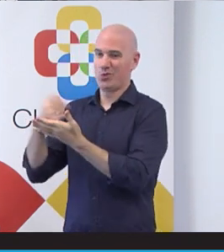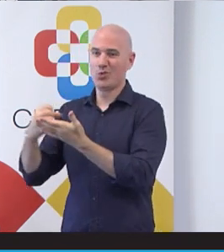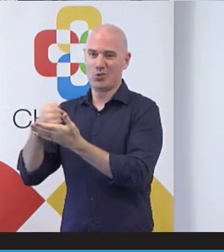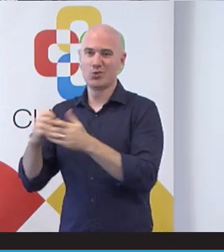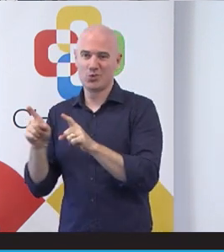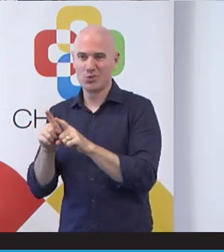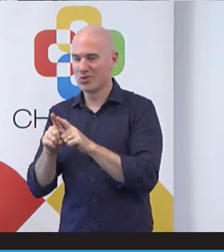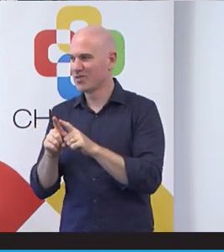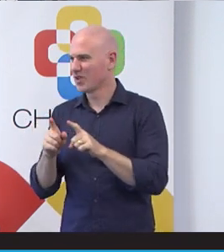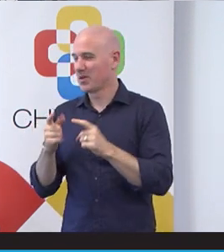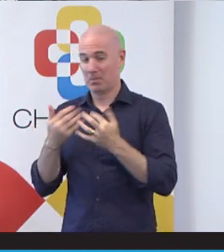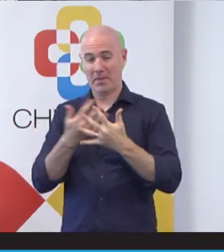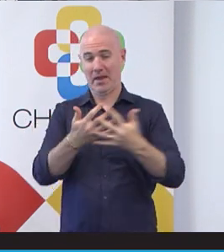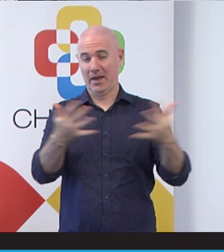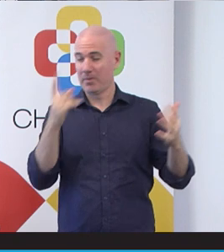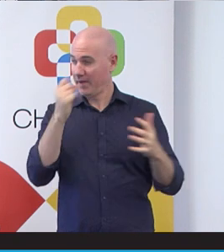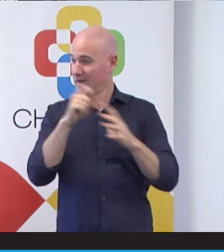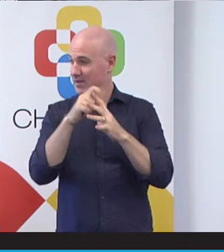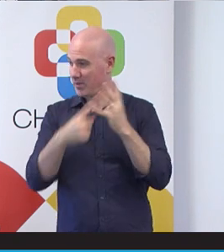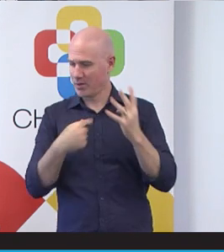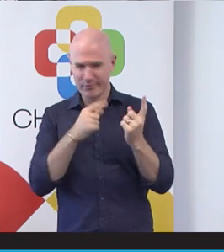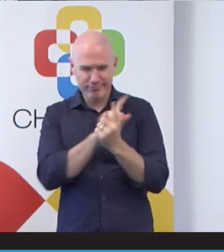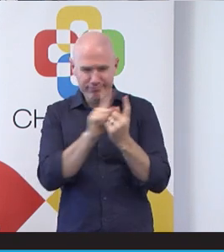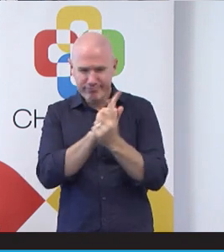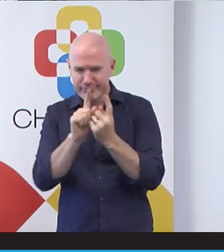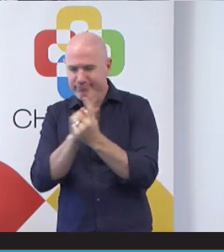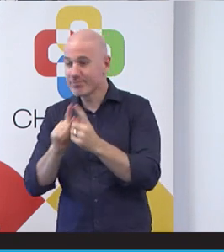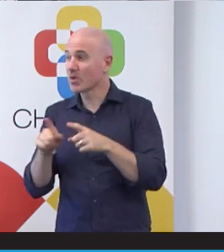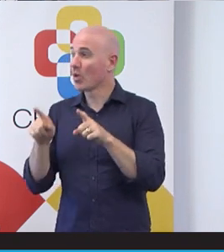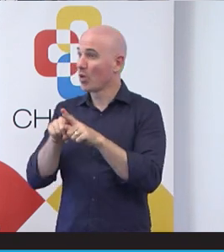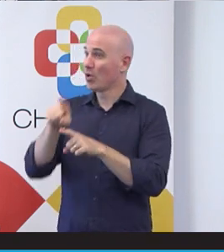disability, but we also got the input from health providers to see what they would like.